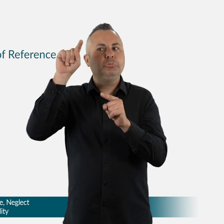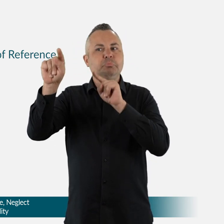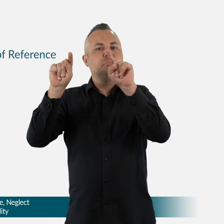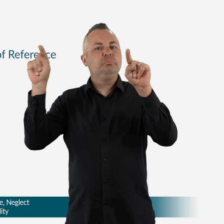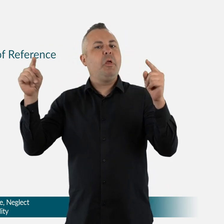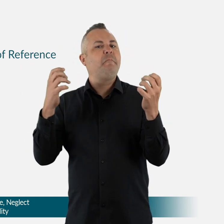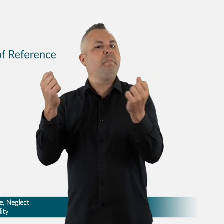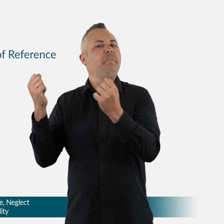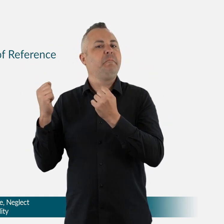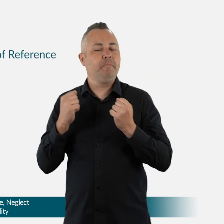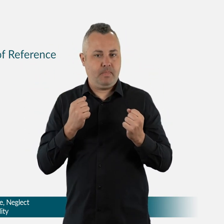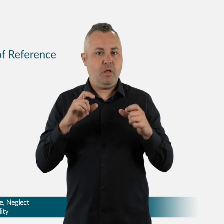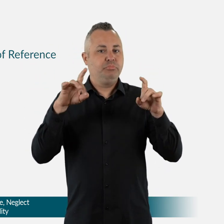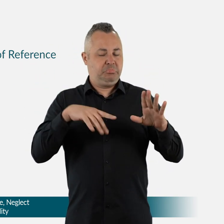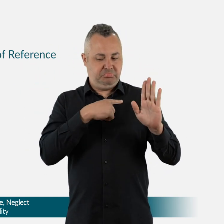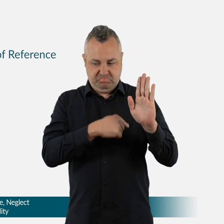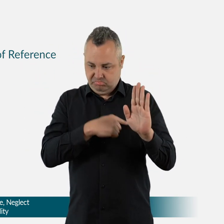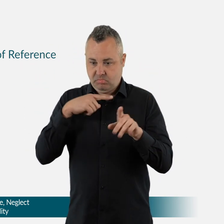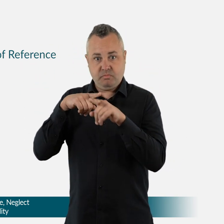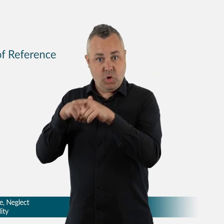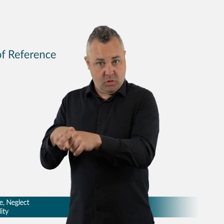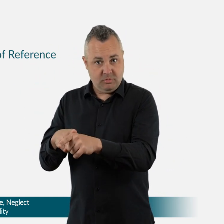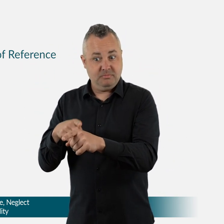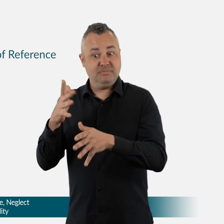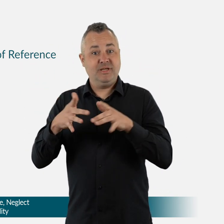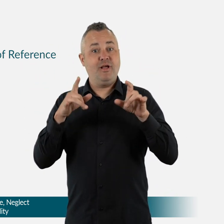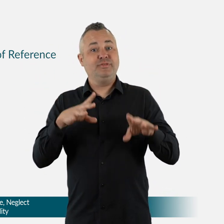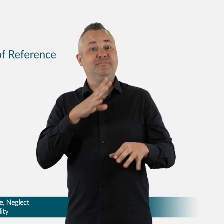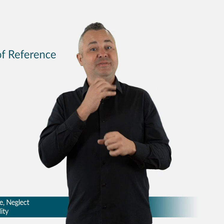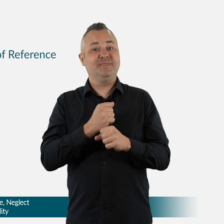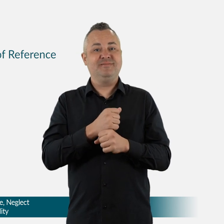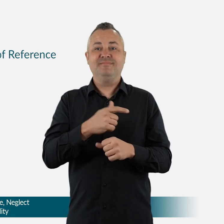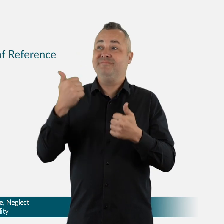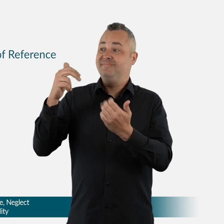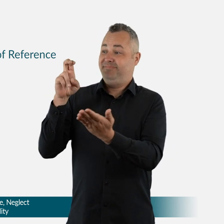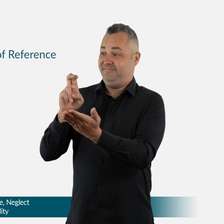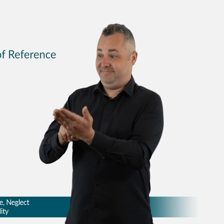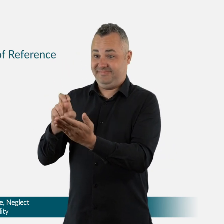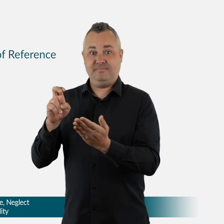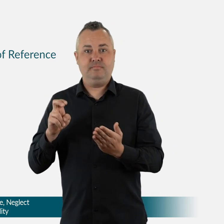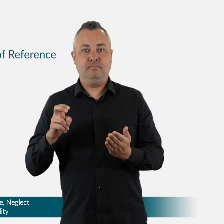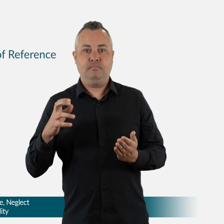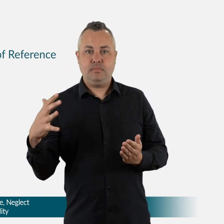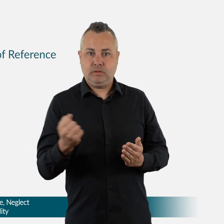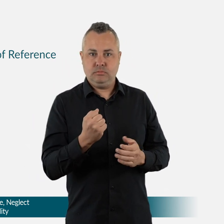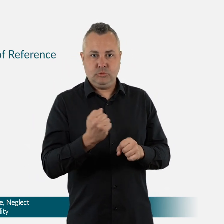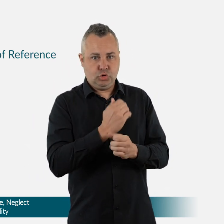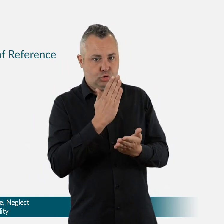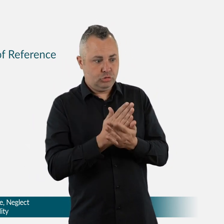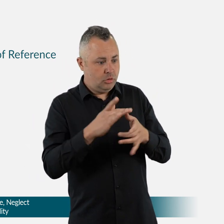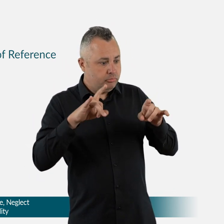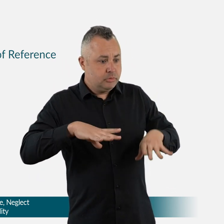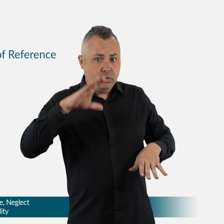The Australian Government ran a public consultation on the draft Terms of Reference for a Royal Commission into Violence, Abuse, Neglect and Exploitation of